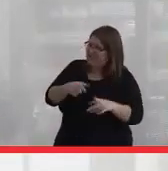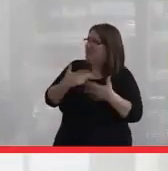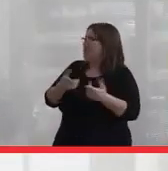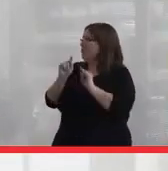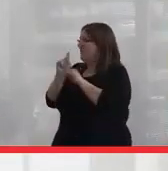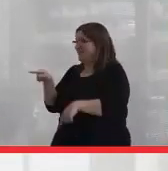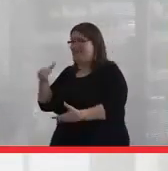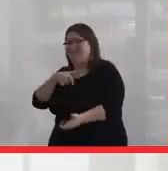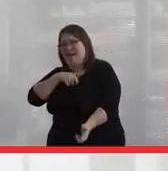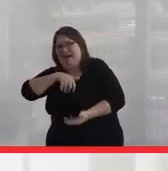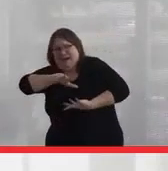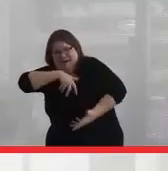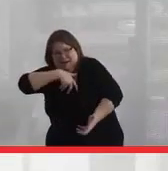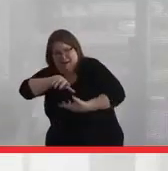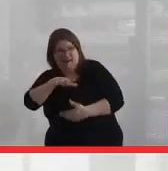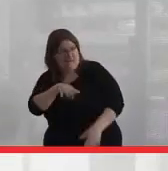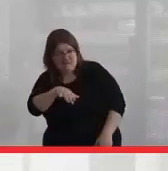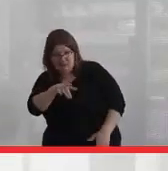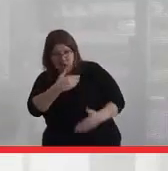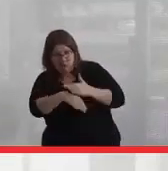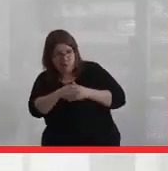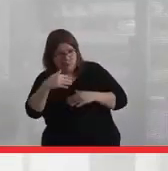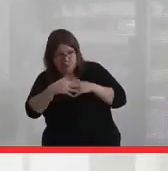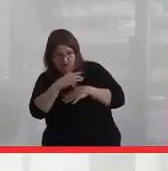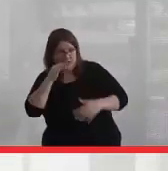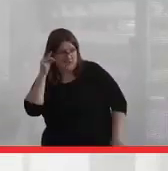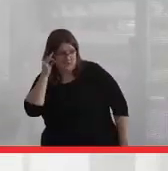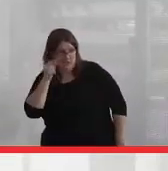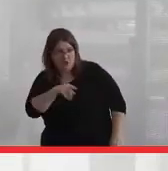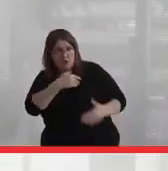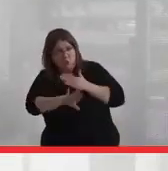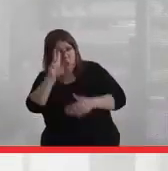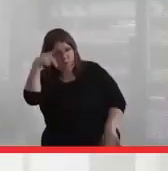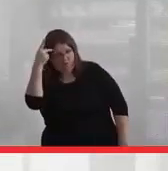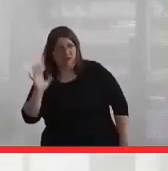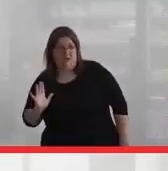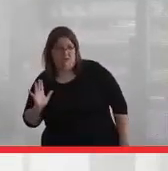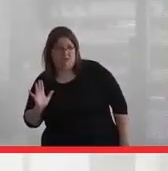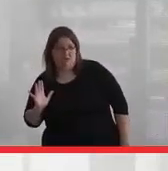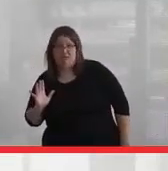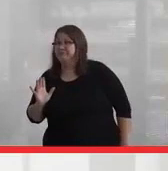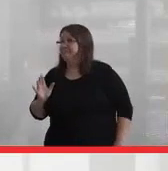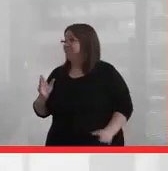burst out laughing and said, Jan, you were born an Indian. You were born political. And that's the truth.